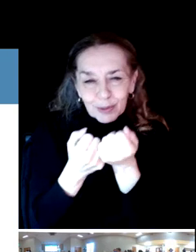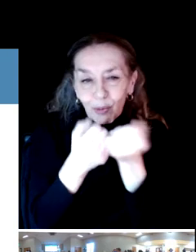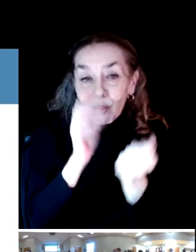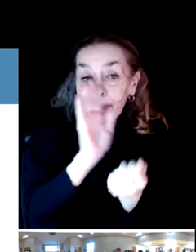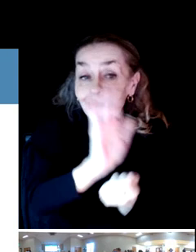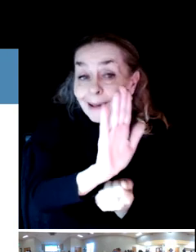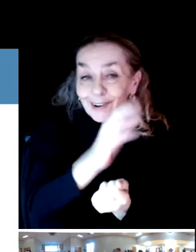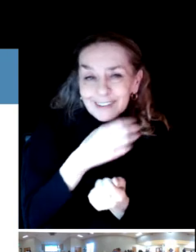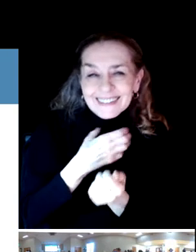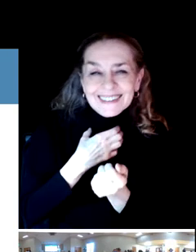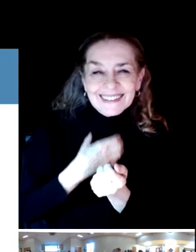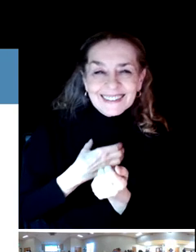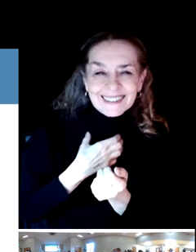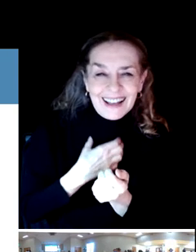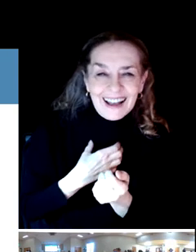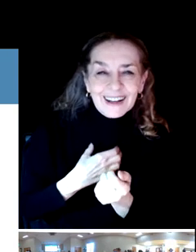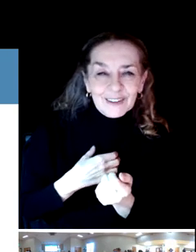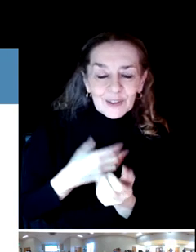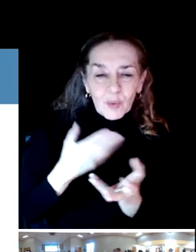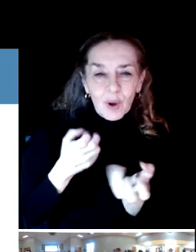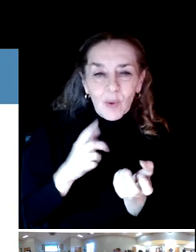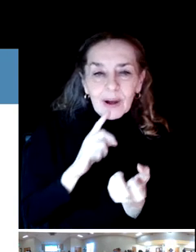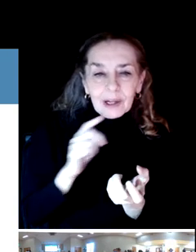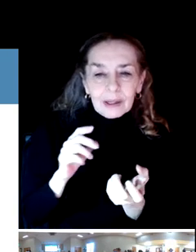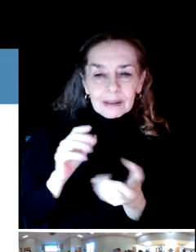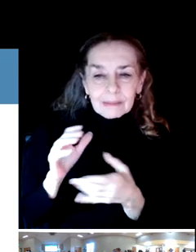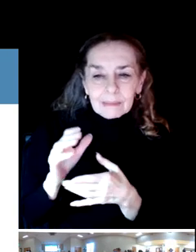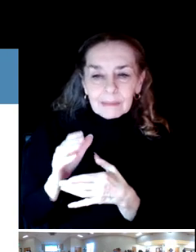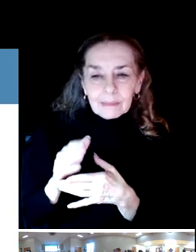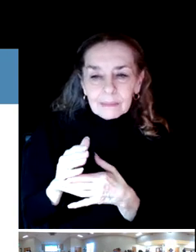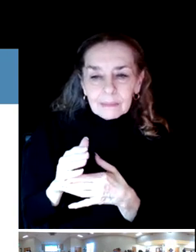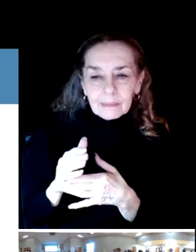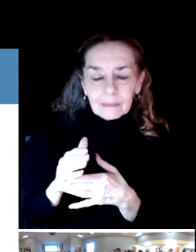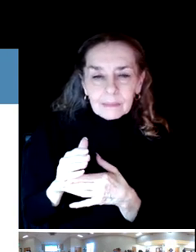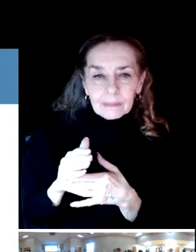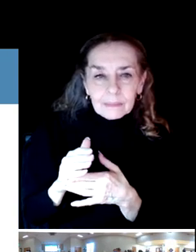So we can ensure that it's absolutely, absolutely straight up for us.